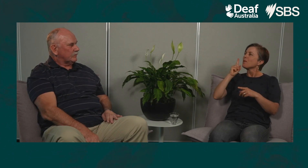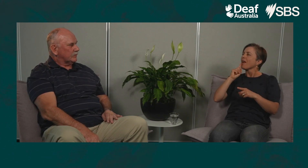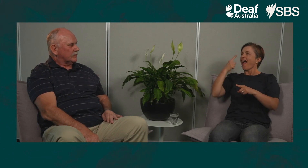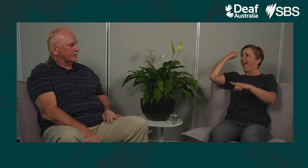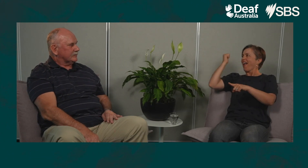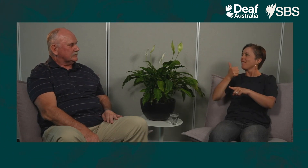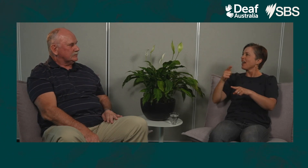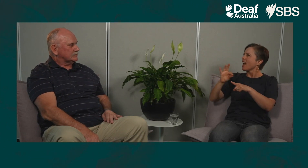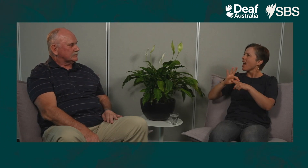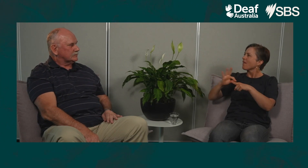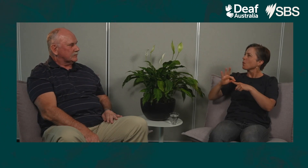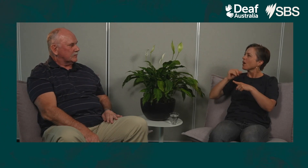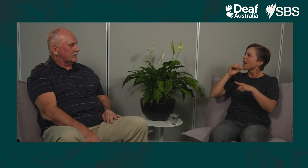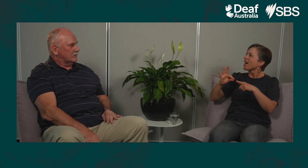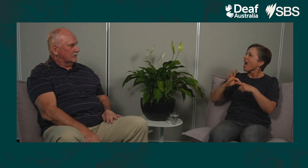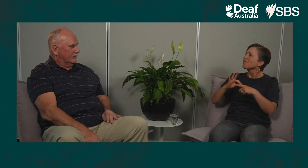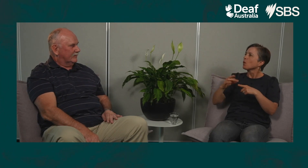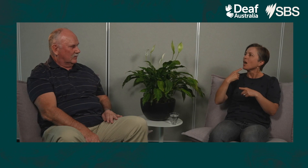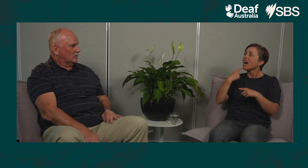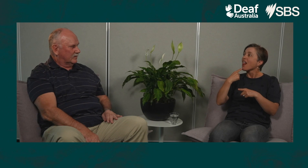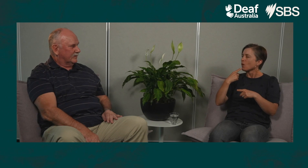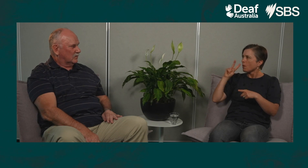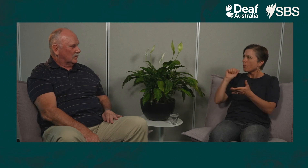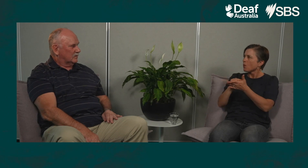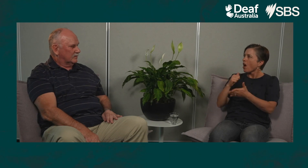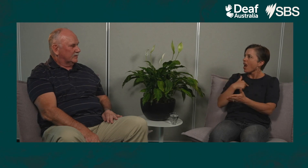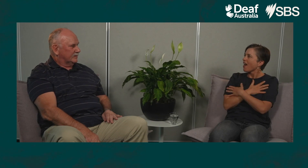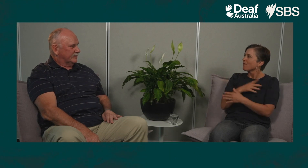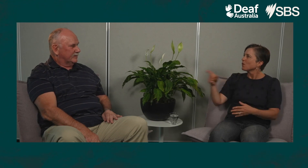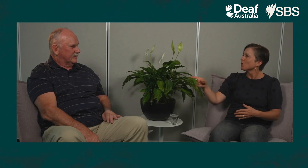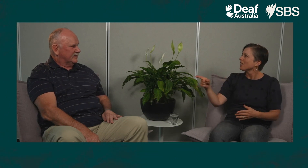The word ‘colourful’ on the lips can look like ‘I love you’.